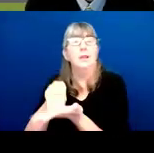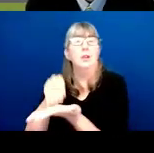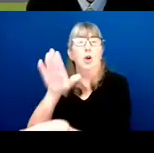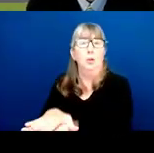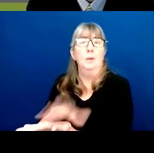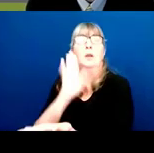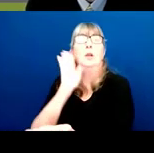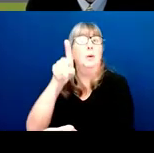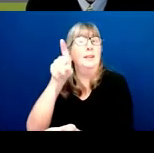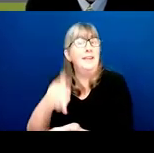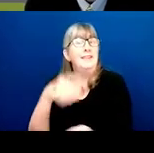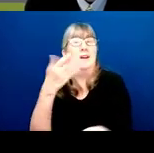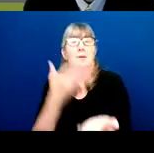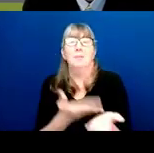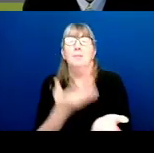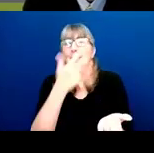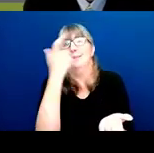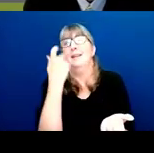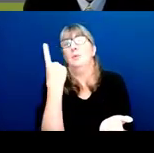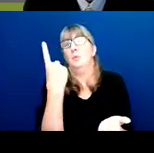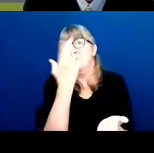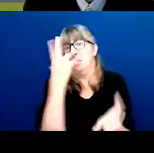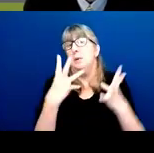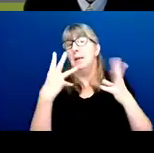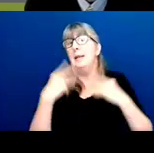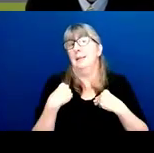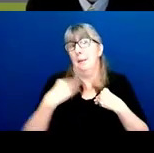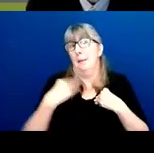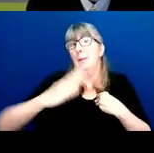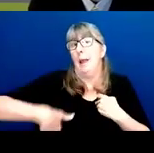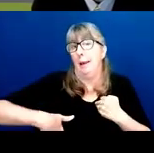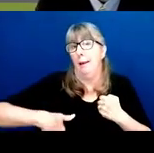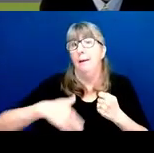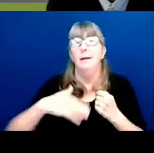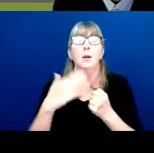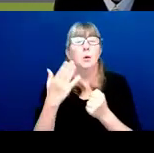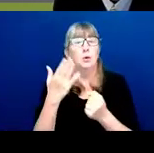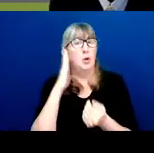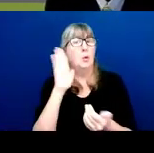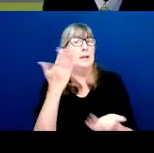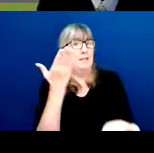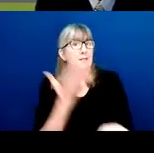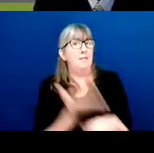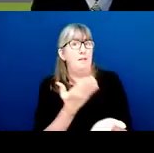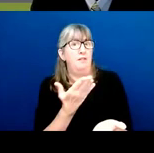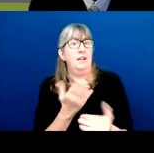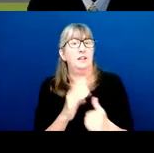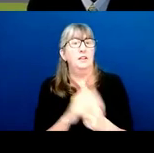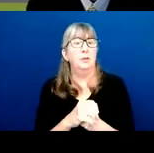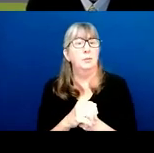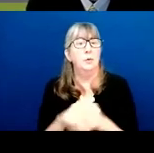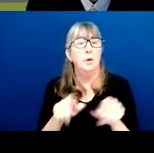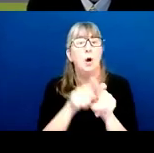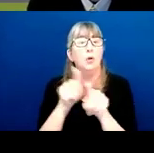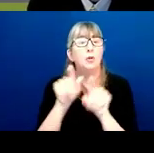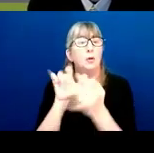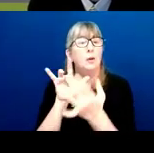because that's one reason we can accept an application late, but you need that verification. You can also reach out to the Division of Receipt of Referral